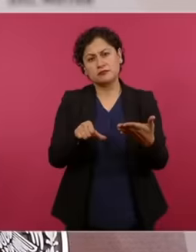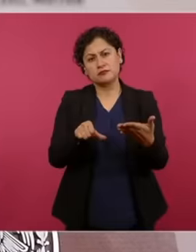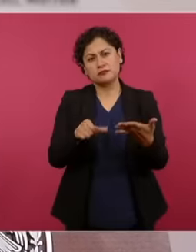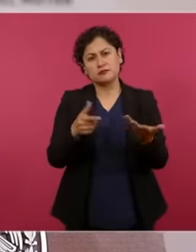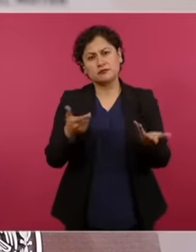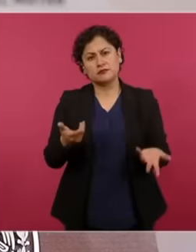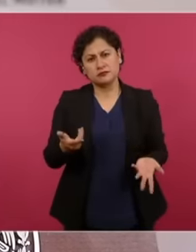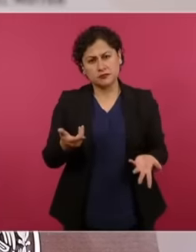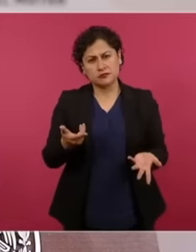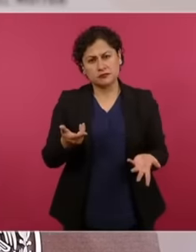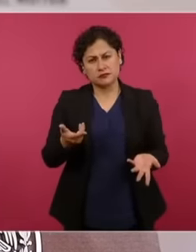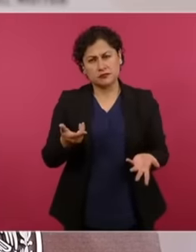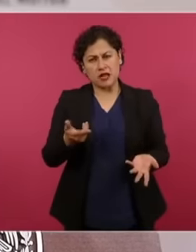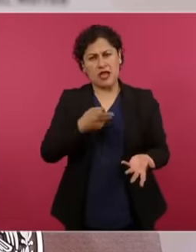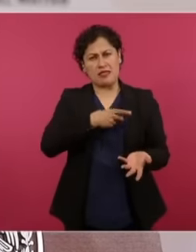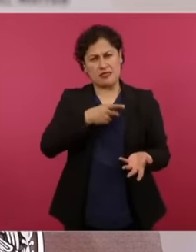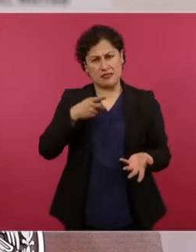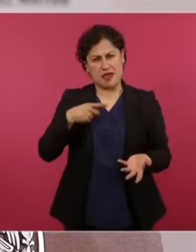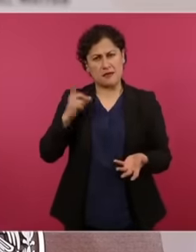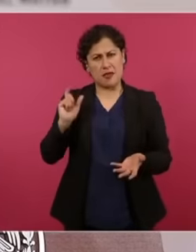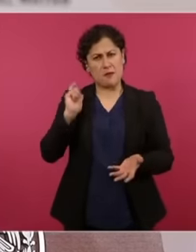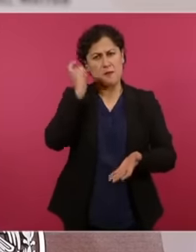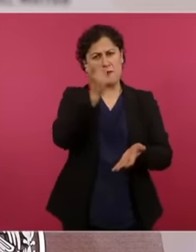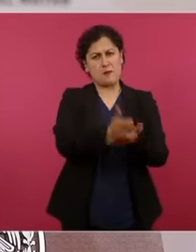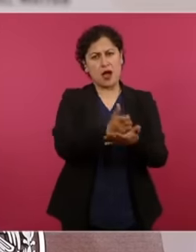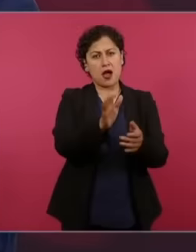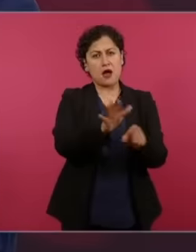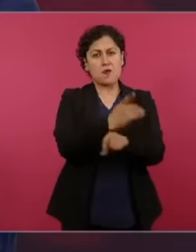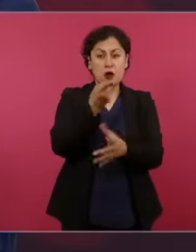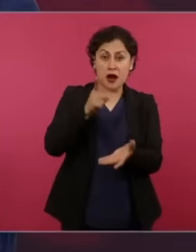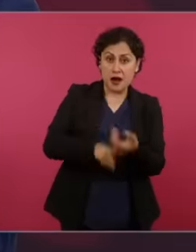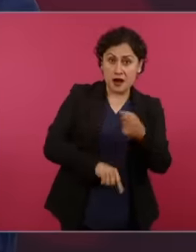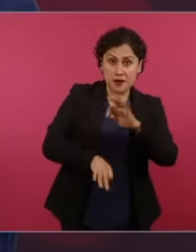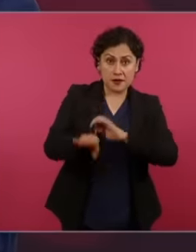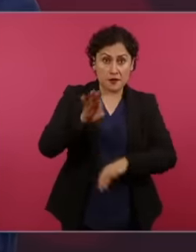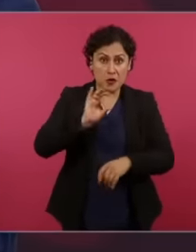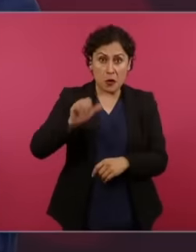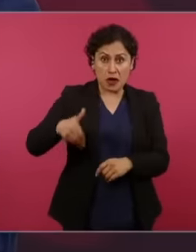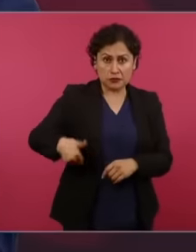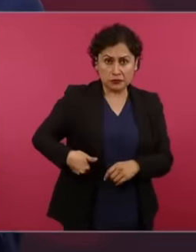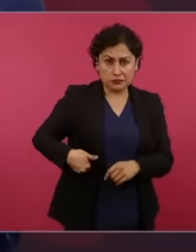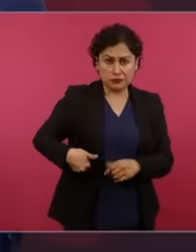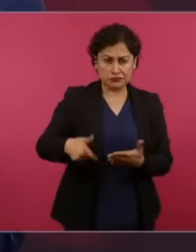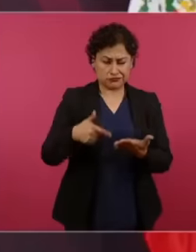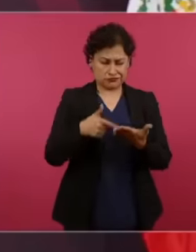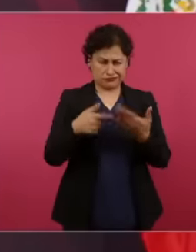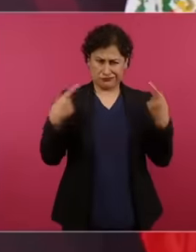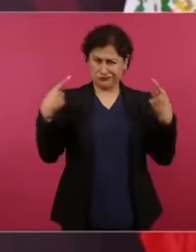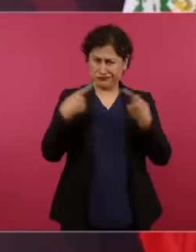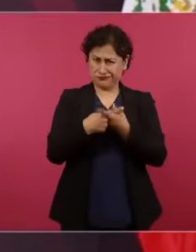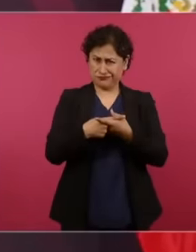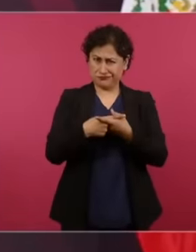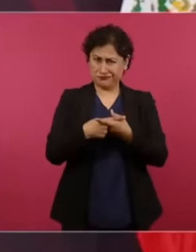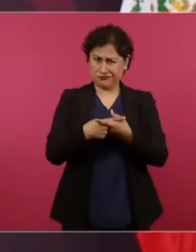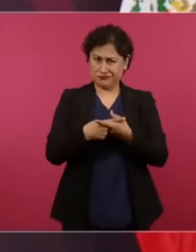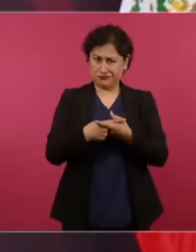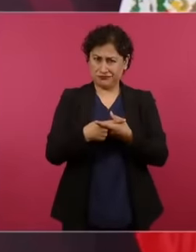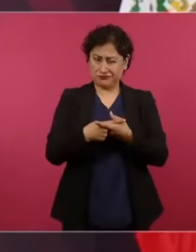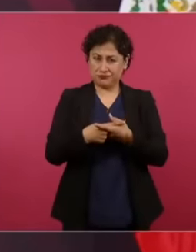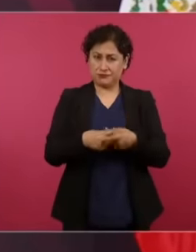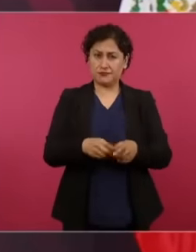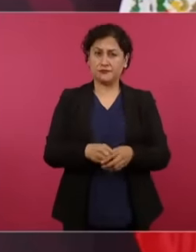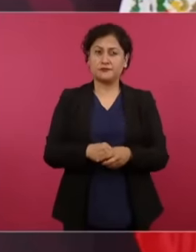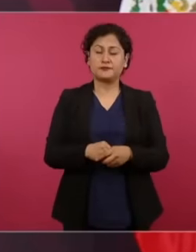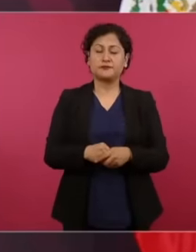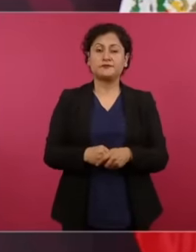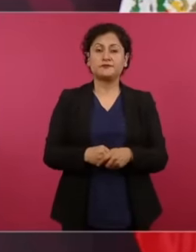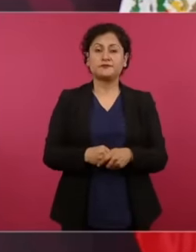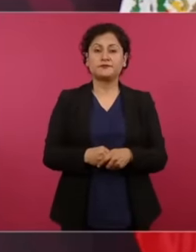accident But the